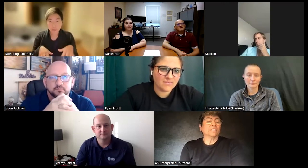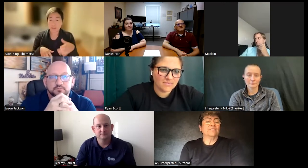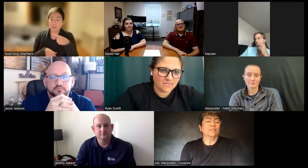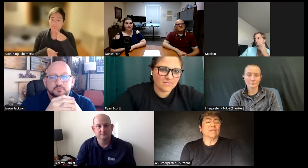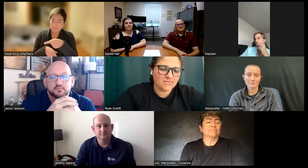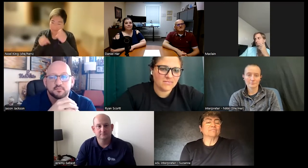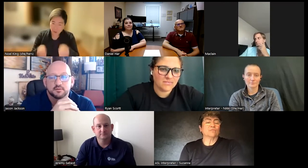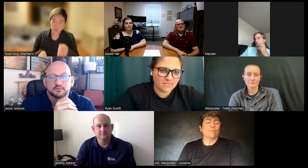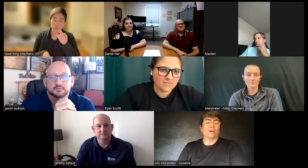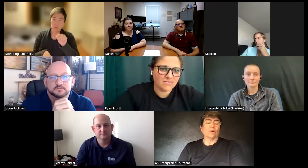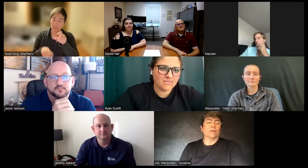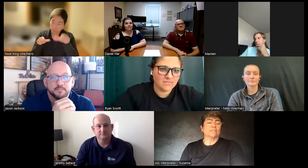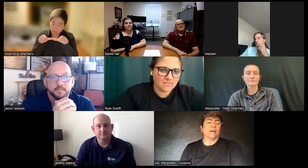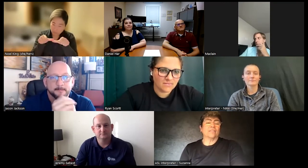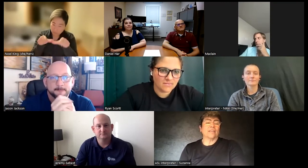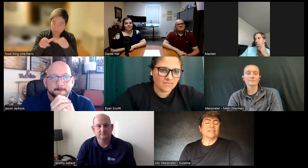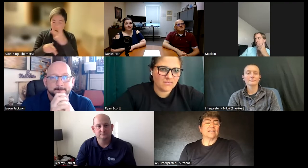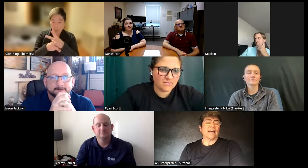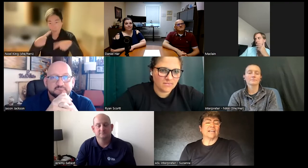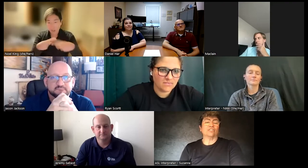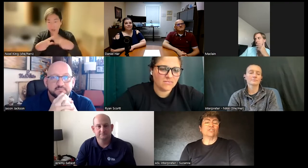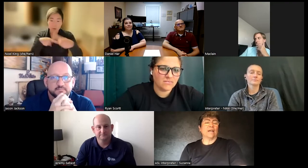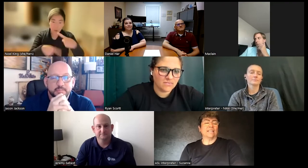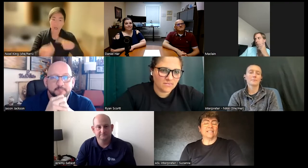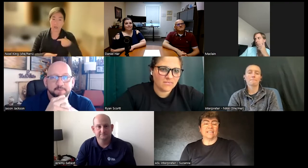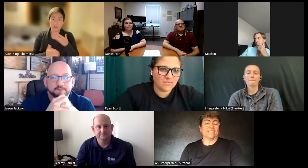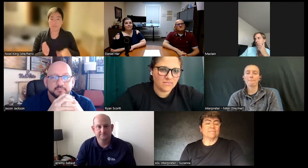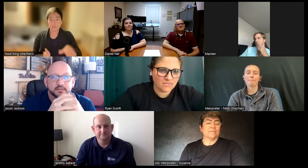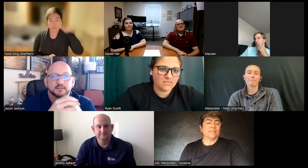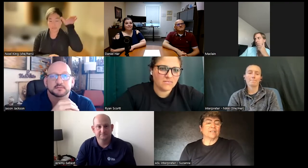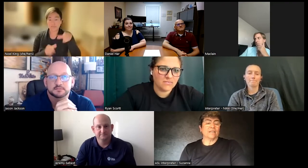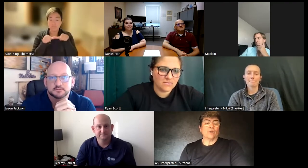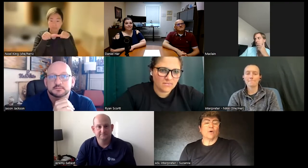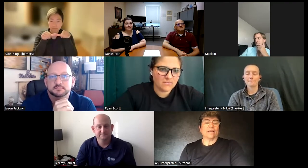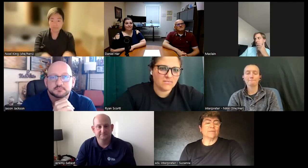believed in me no matter what they said I could do anything keep going keep